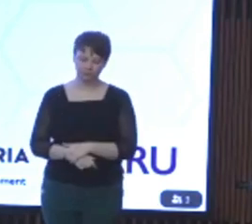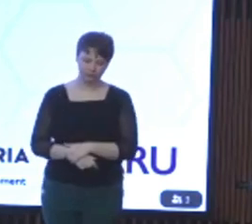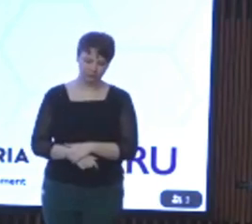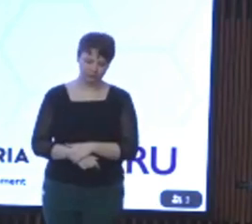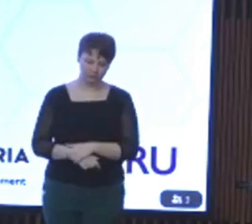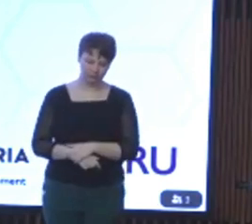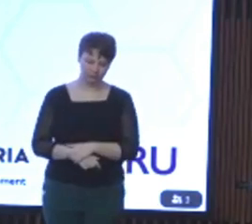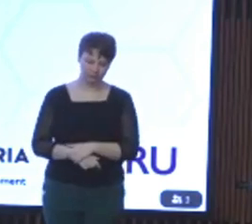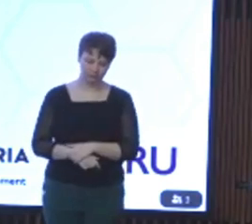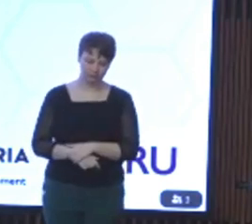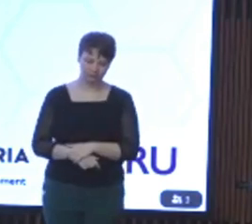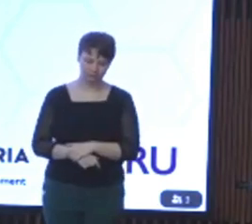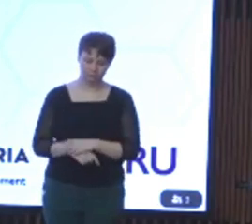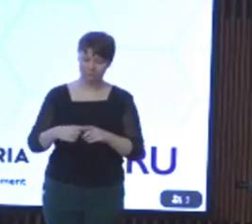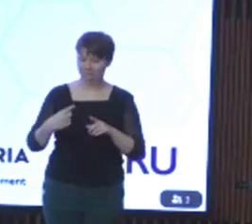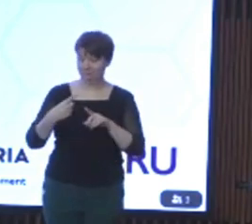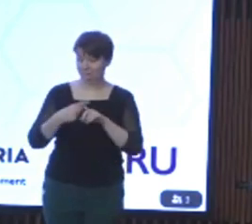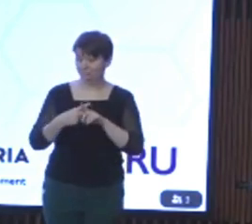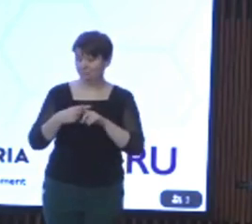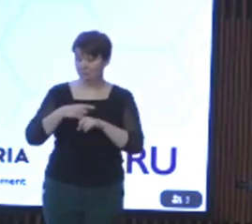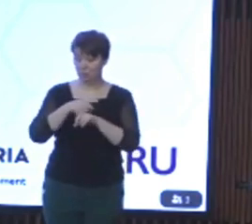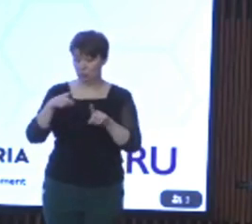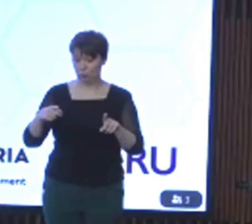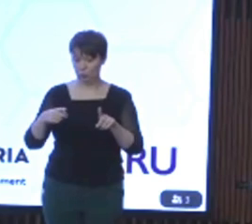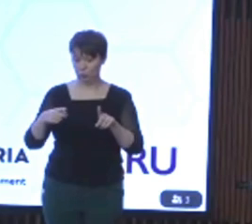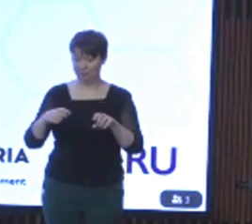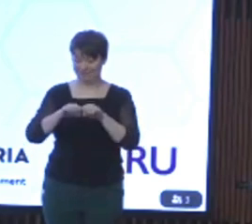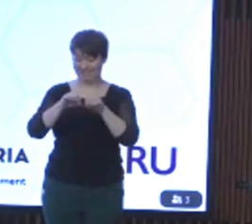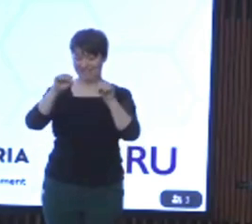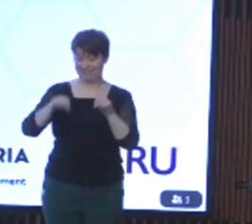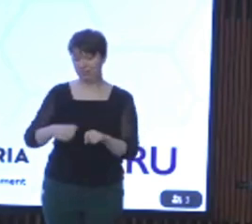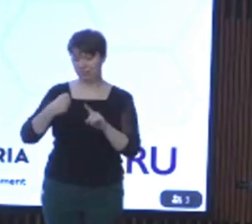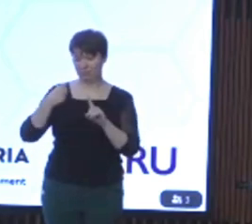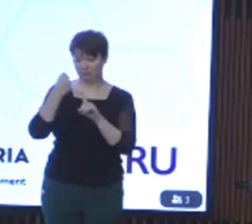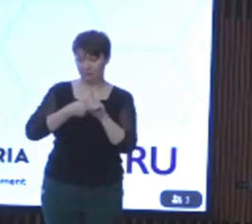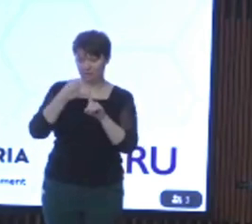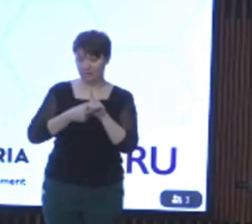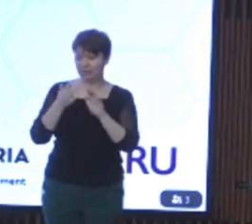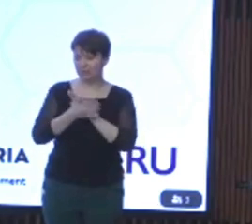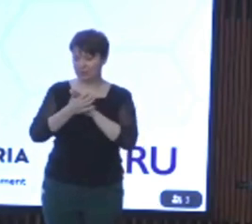Moreover your systemic advocacy also supports long-term social changes to make sure the